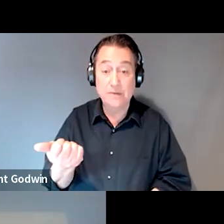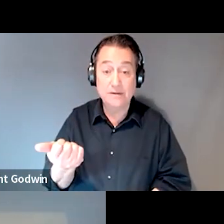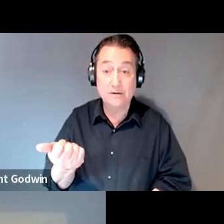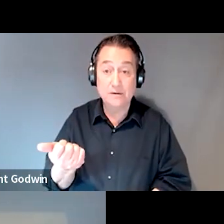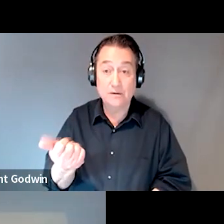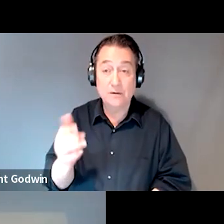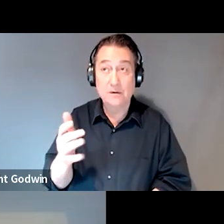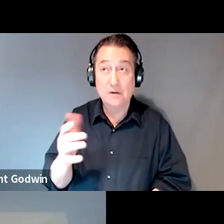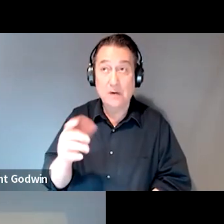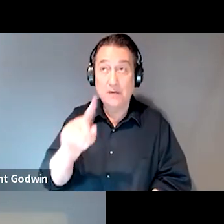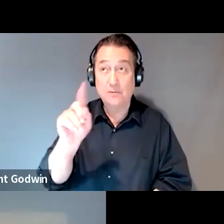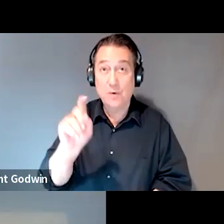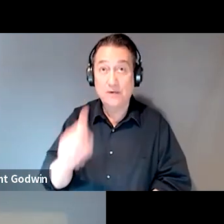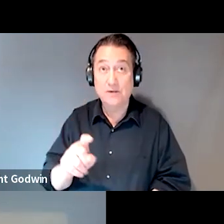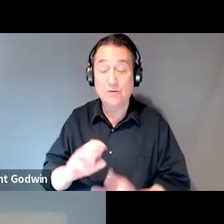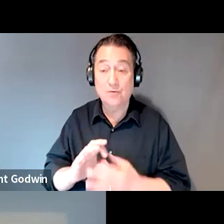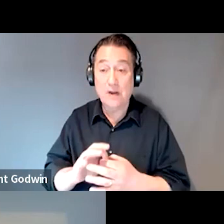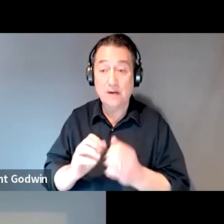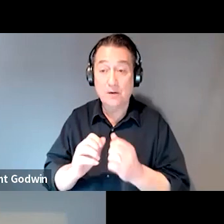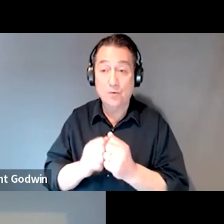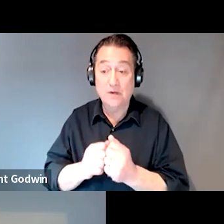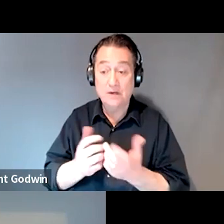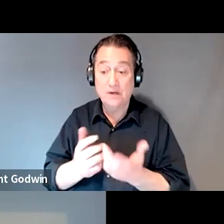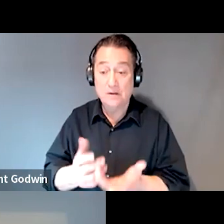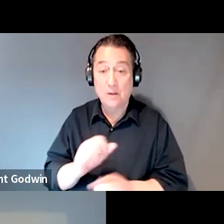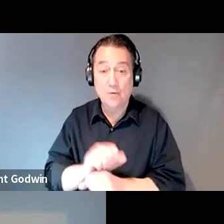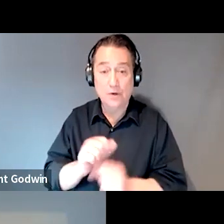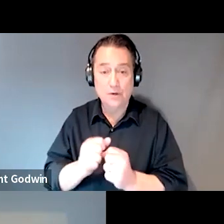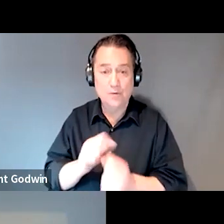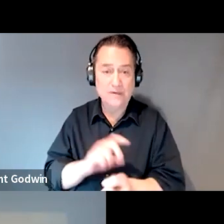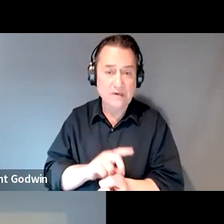of questions related to working with doctors in facilities